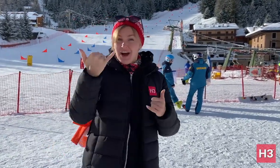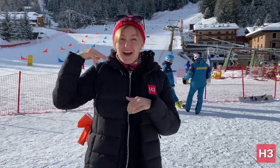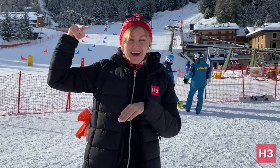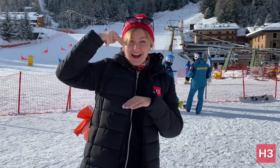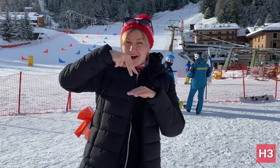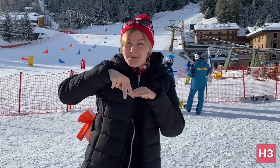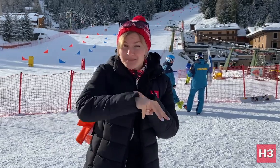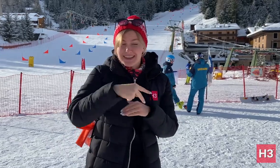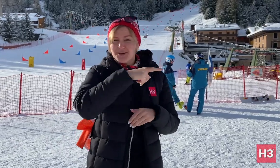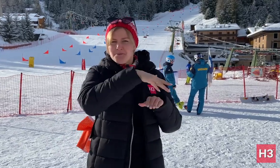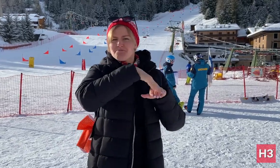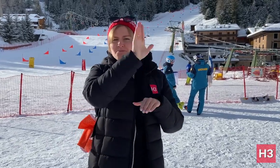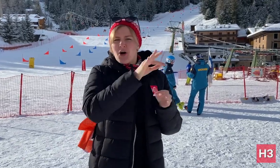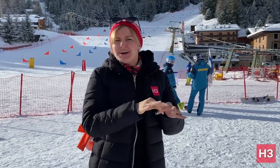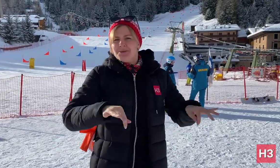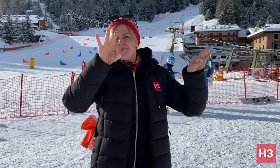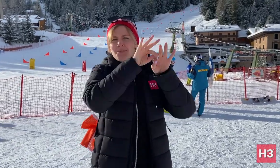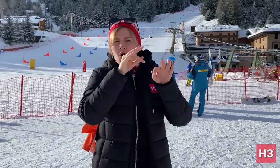event. I'm now headed for the Alpine